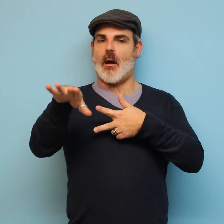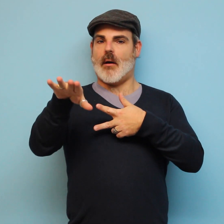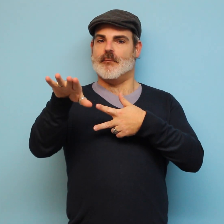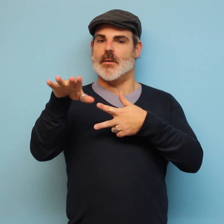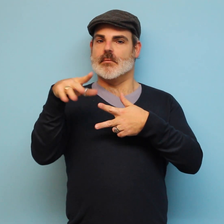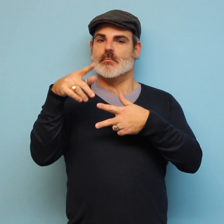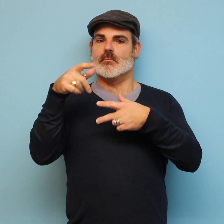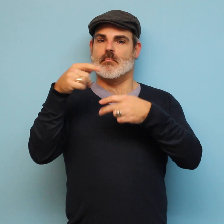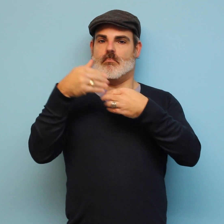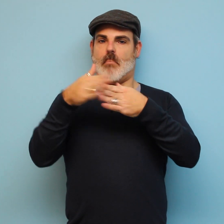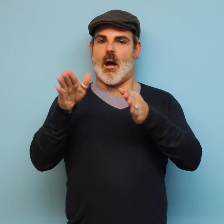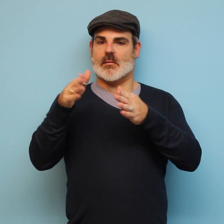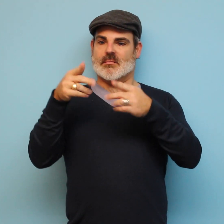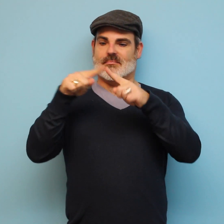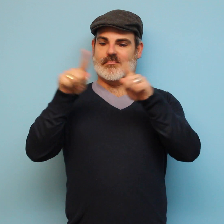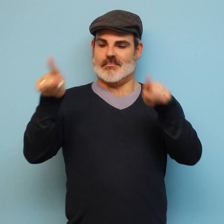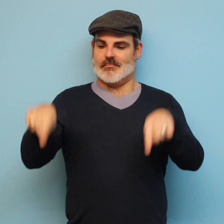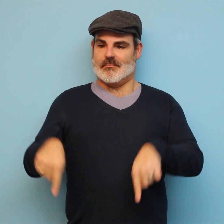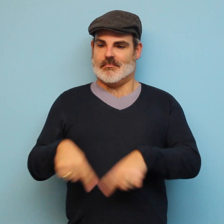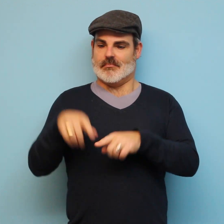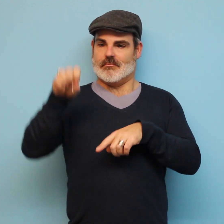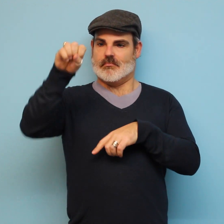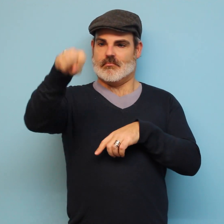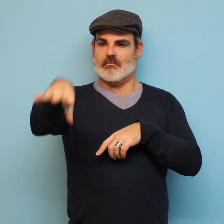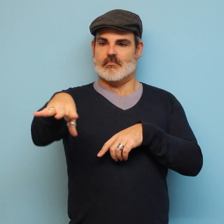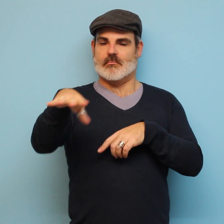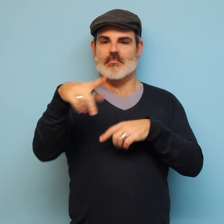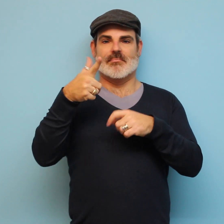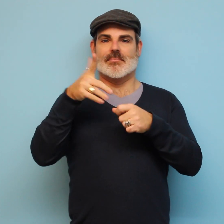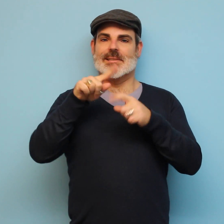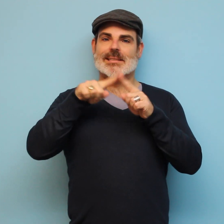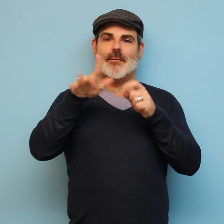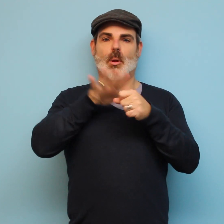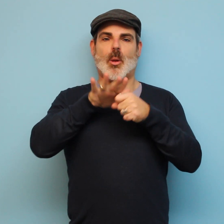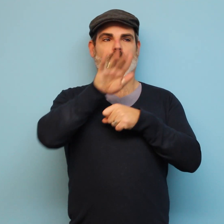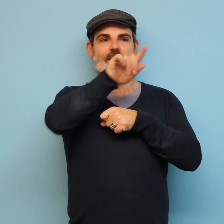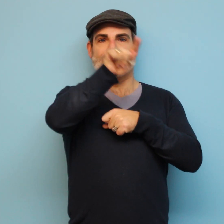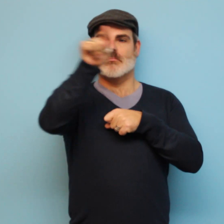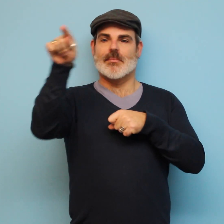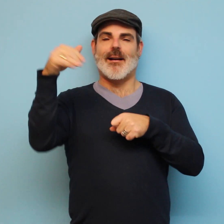First, you can drop a ballot into official King County ballot boxes. They are in different locations around the county.